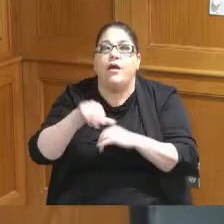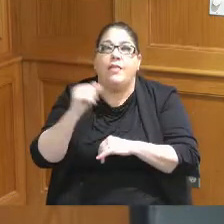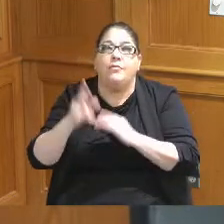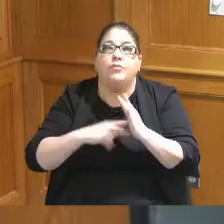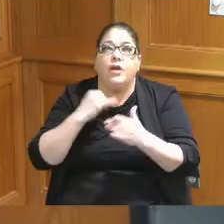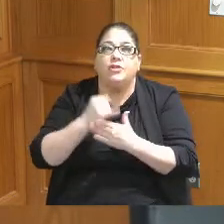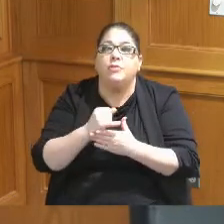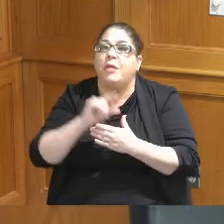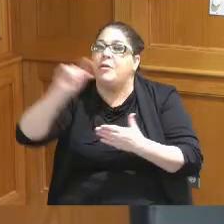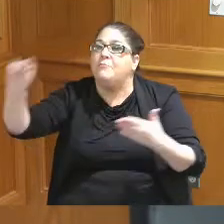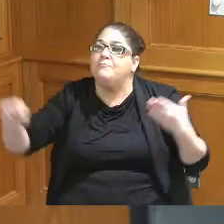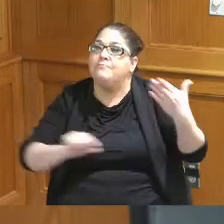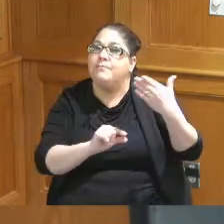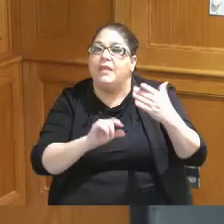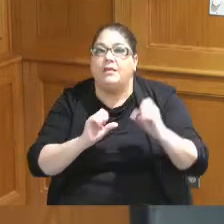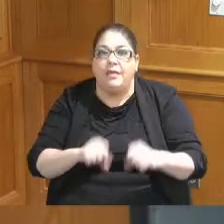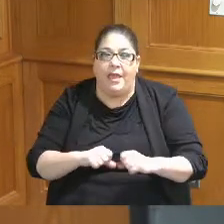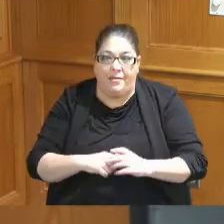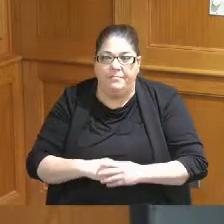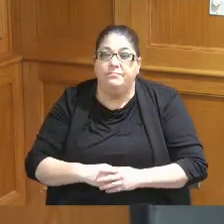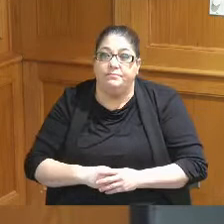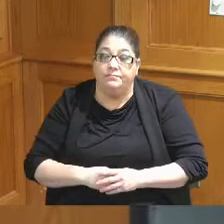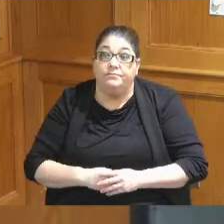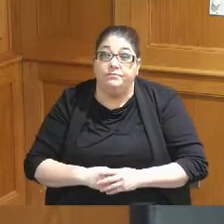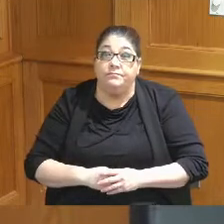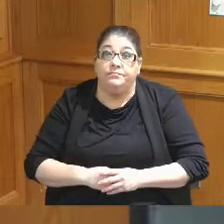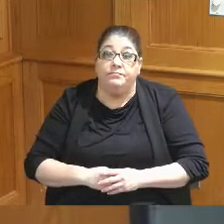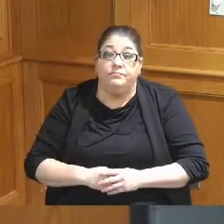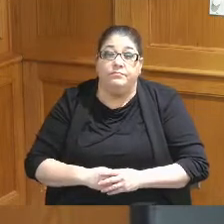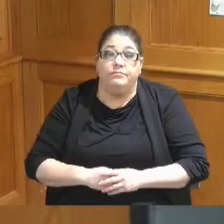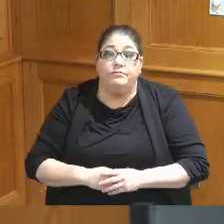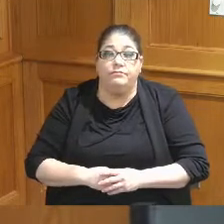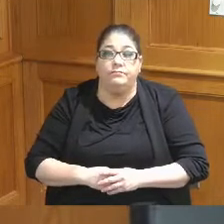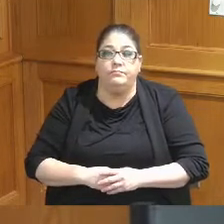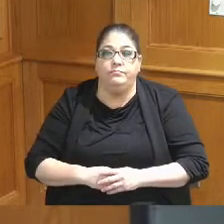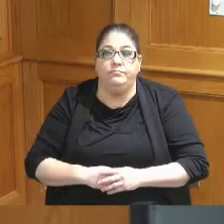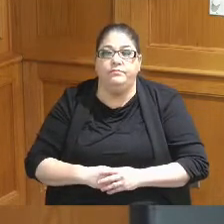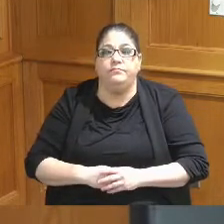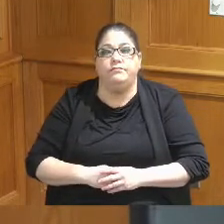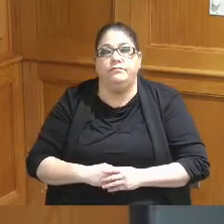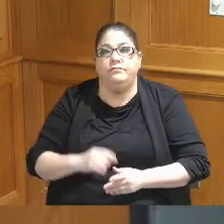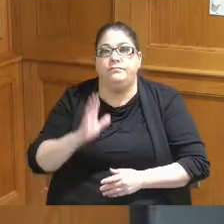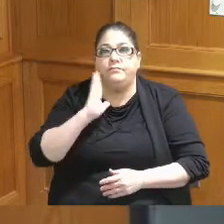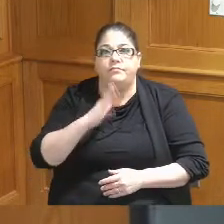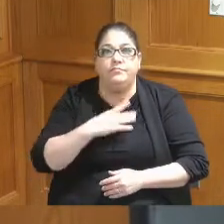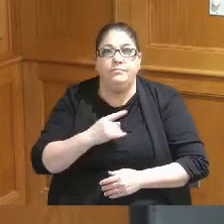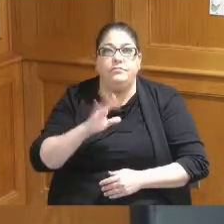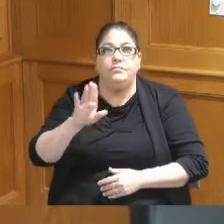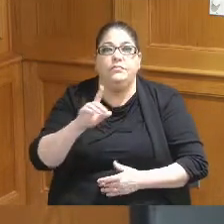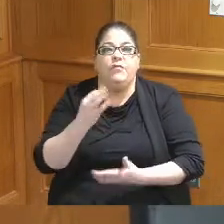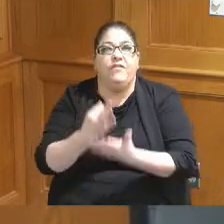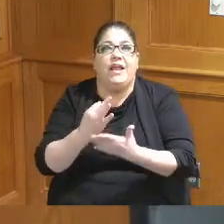that we might be able to use it and then I like to make a correction on your financing strategy page